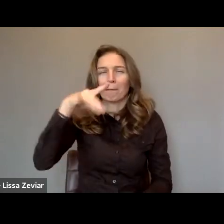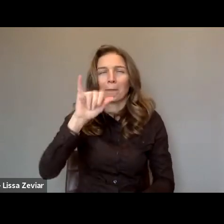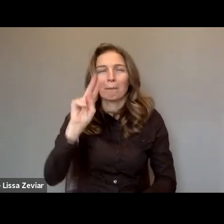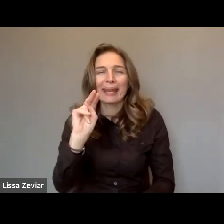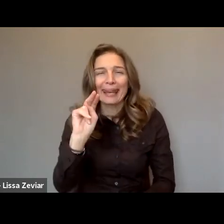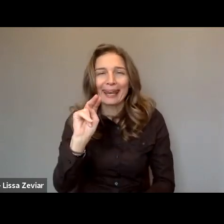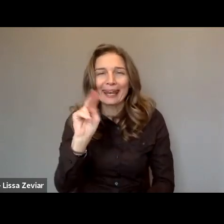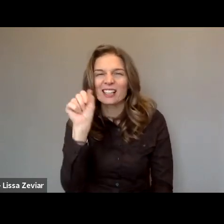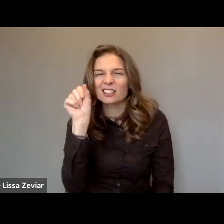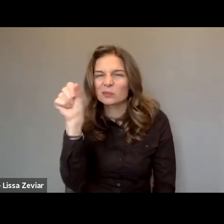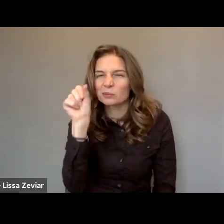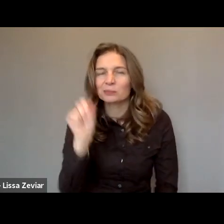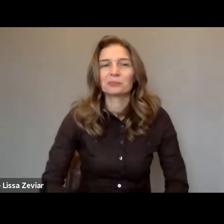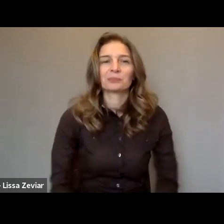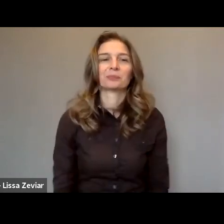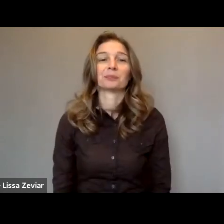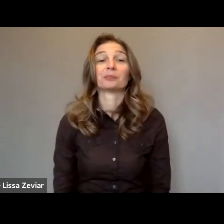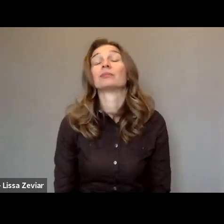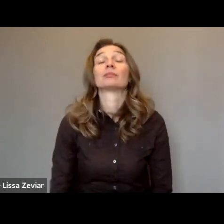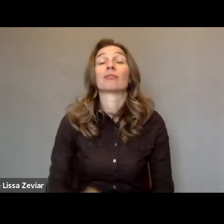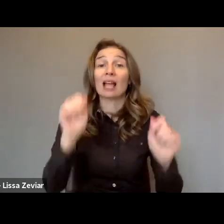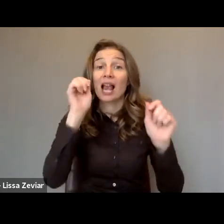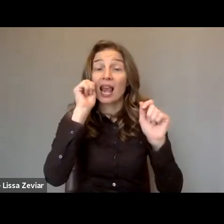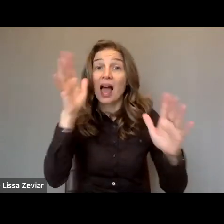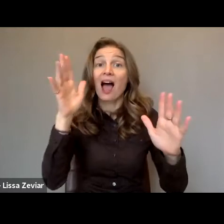We have live captioning that you can activate through Zoom.